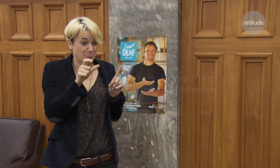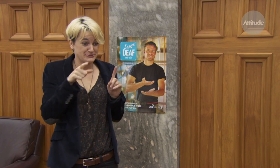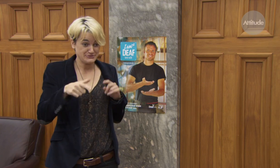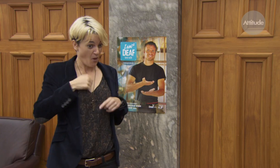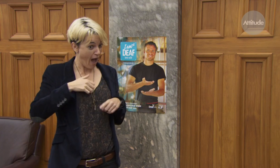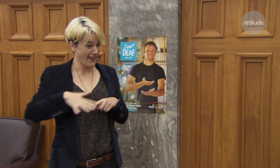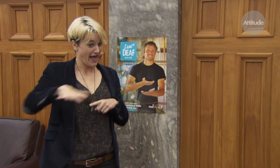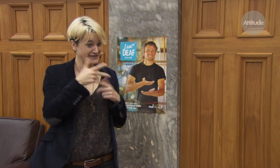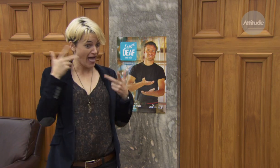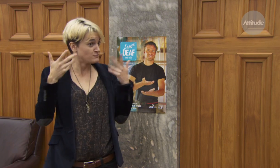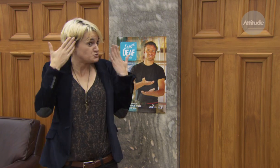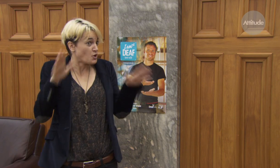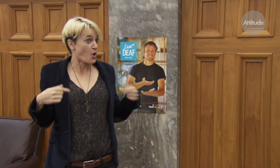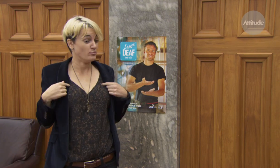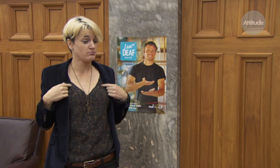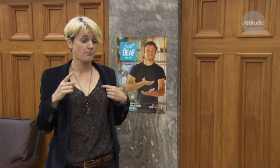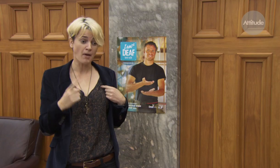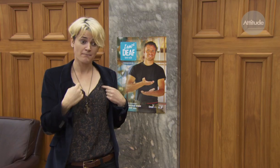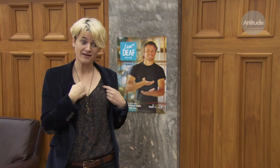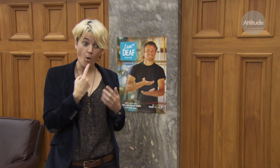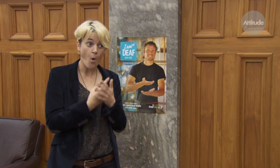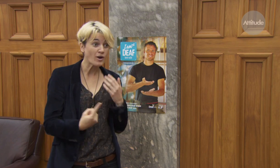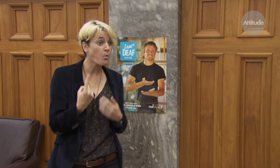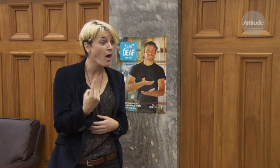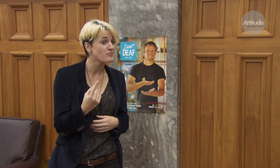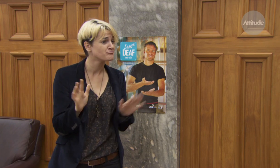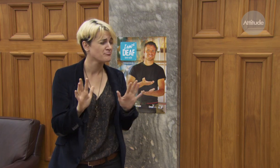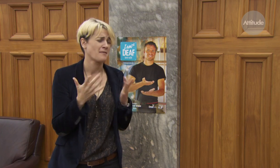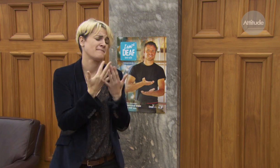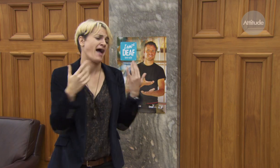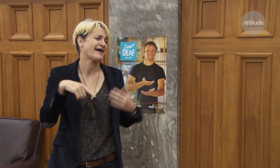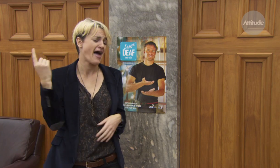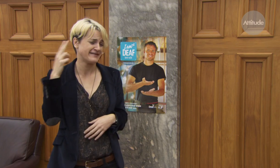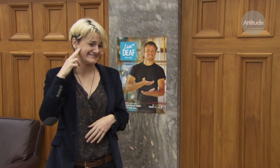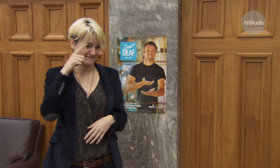known the words of our National Anthem. I don’t think I’m alone in that. I think